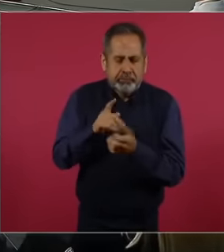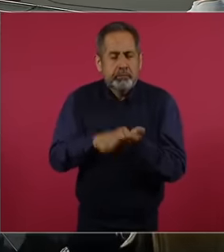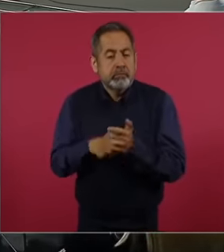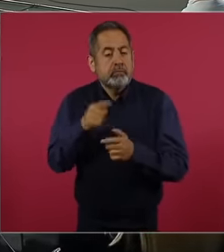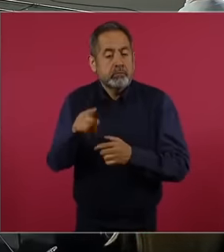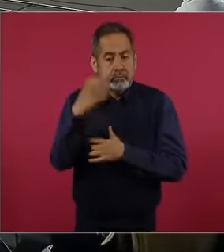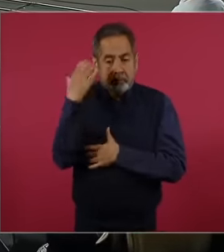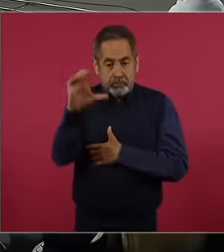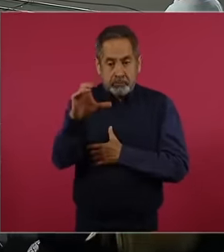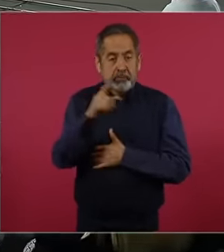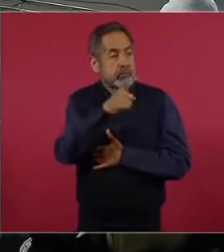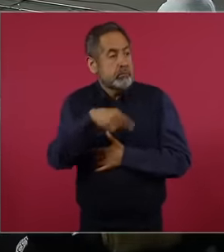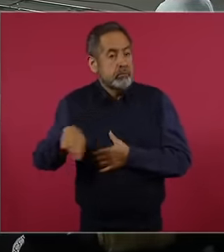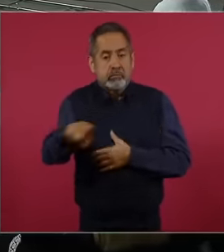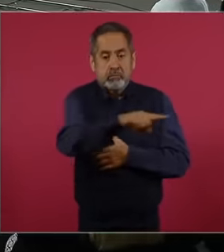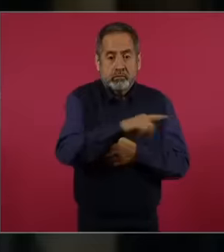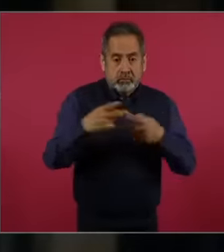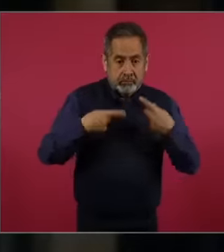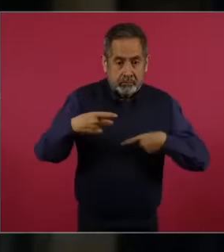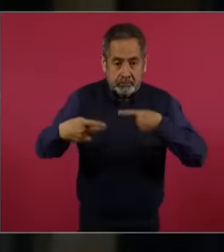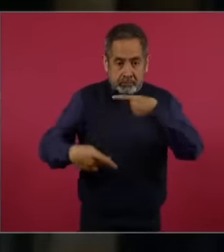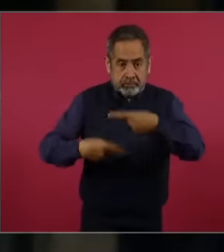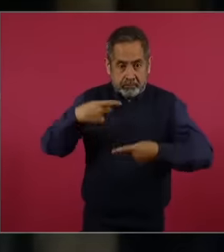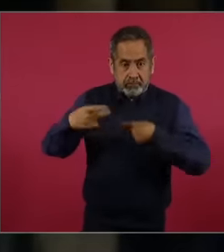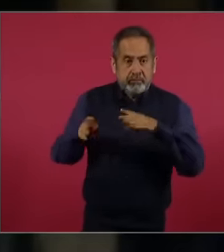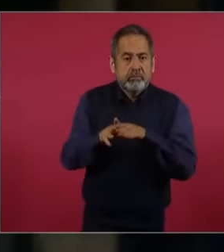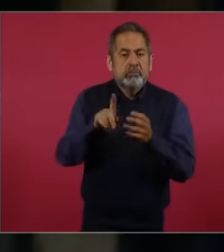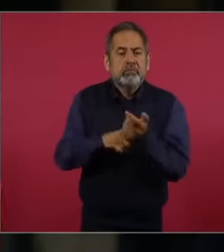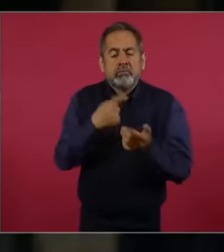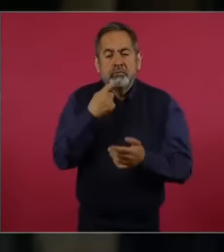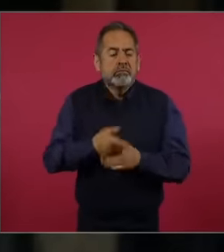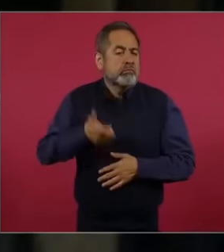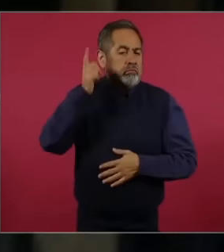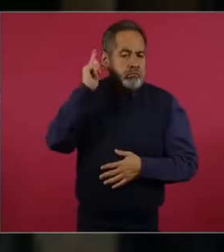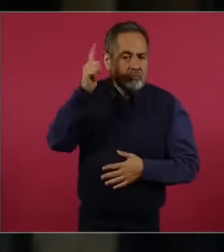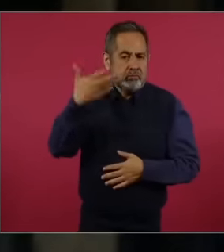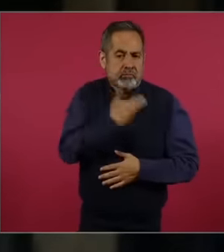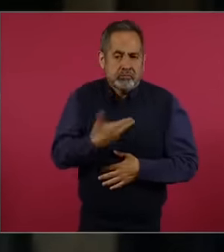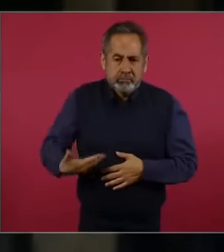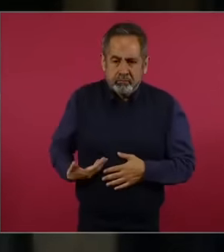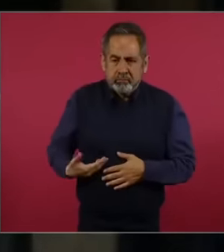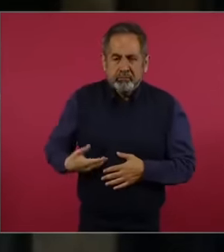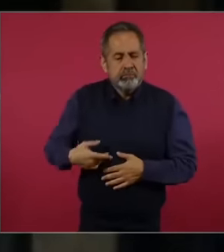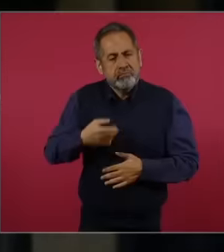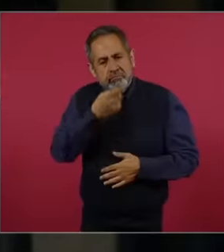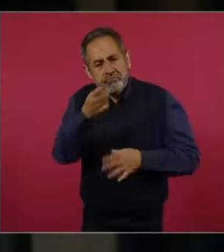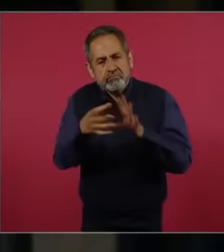this concern from the public uh what they said I wish the president could tell us that during these